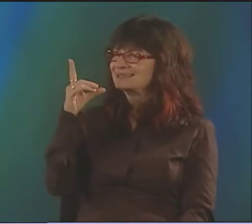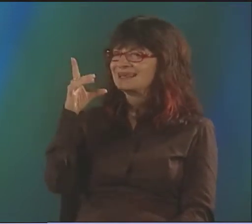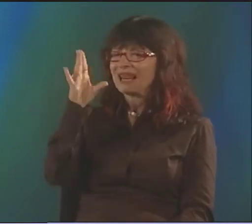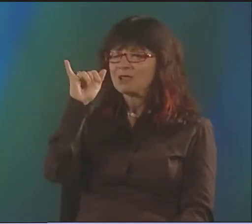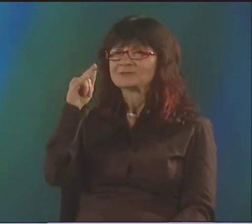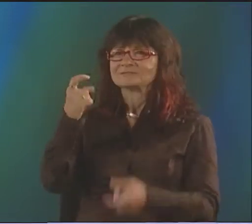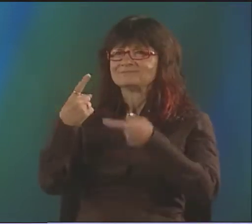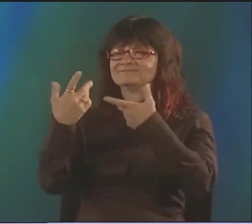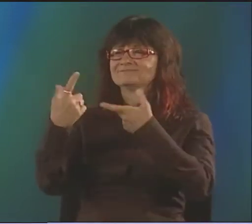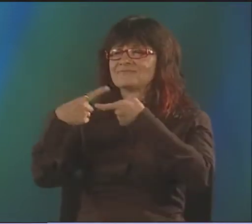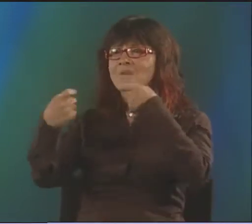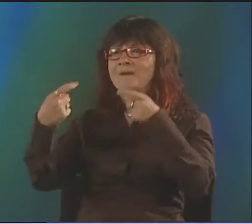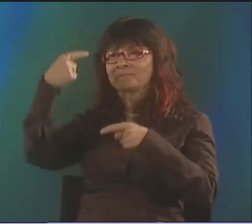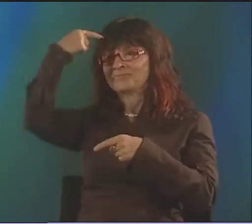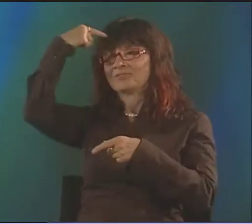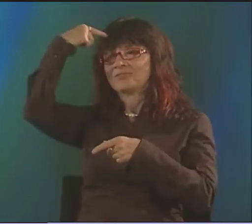LITERATURE...